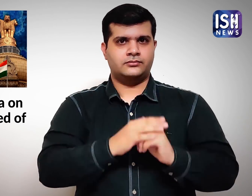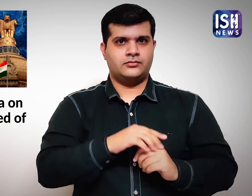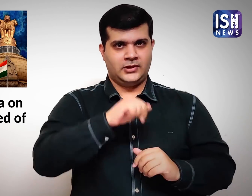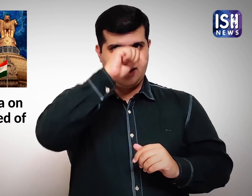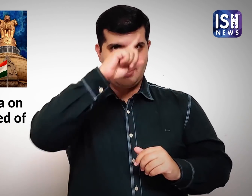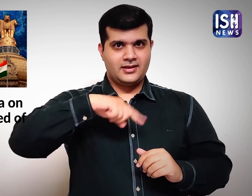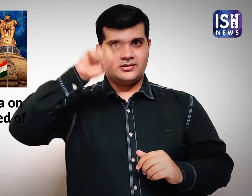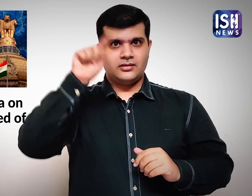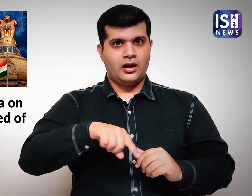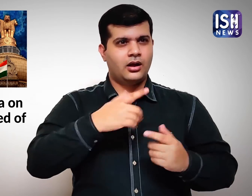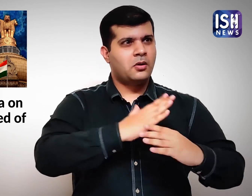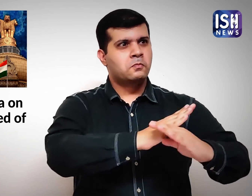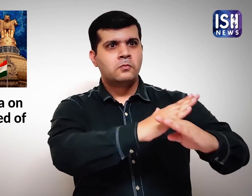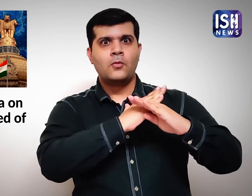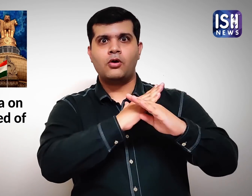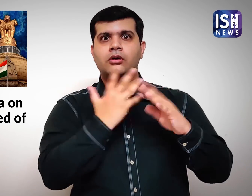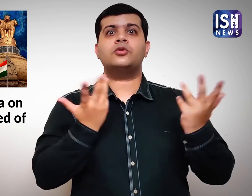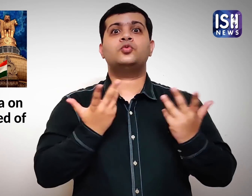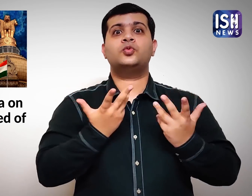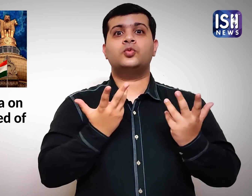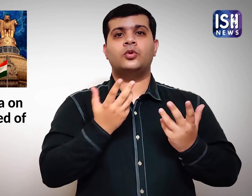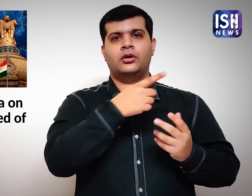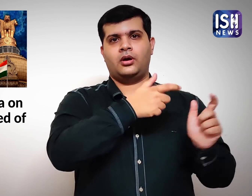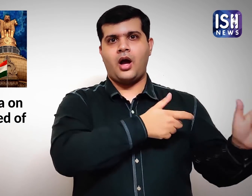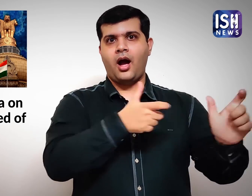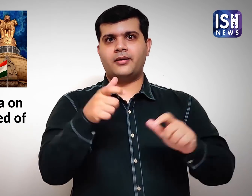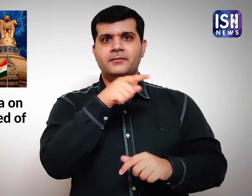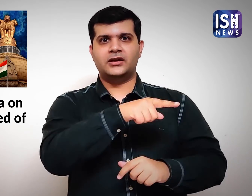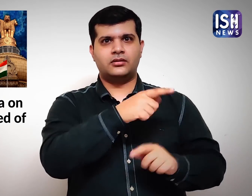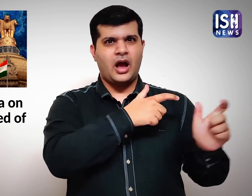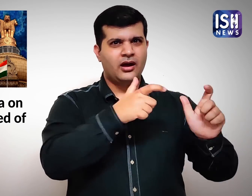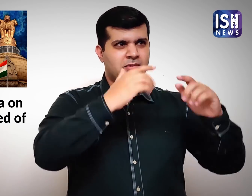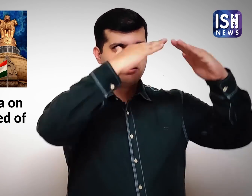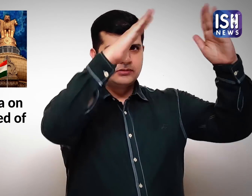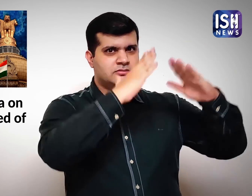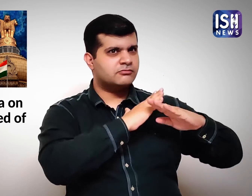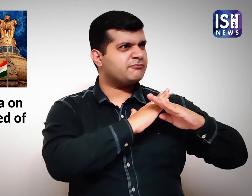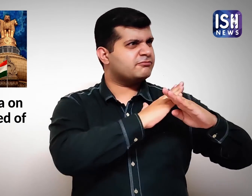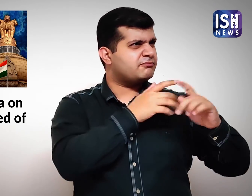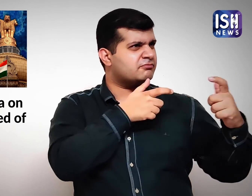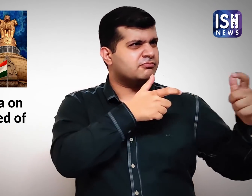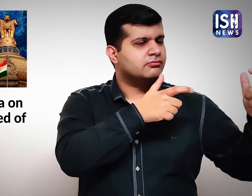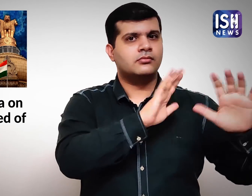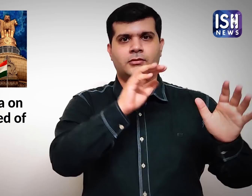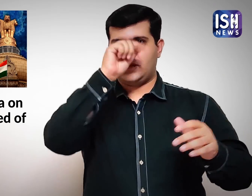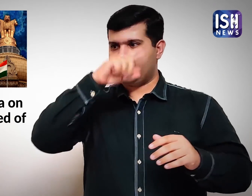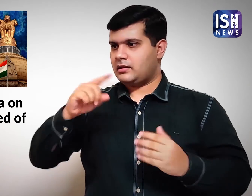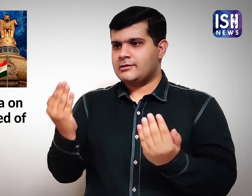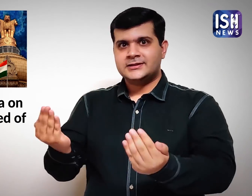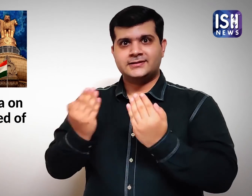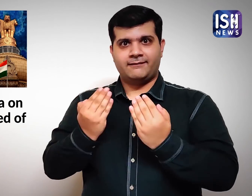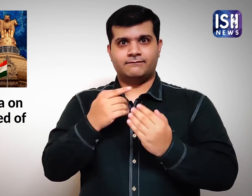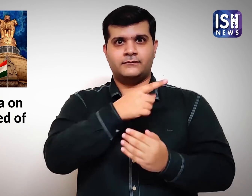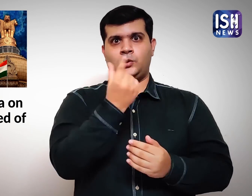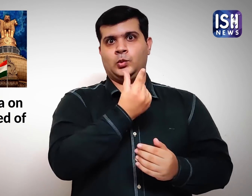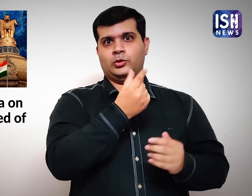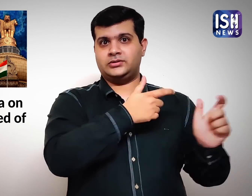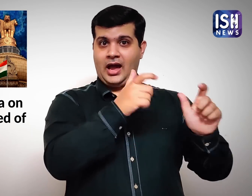Soldiers protect the country and keep Indians safe.